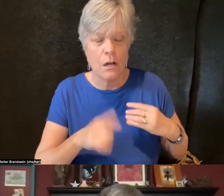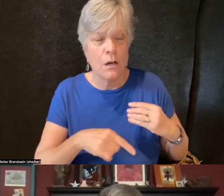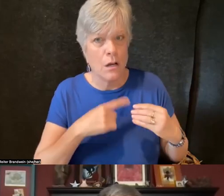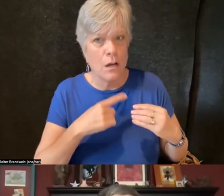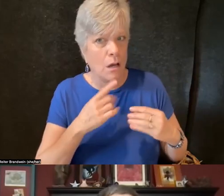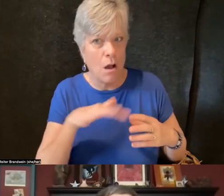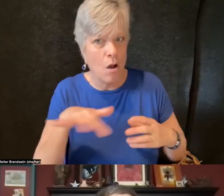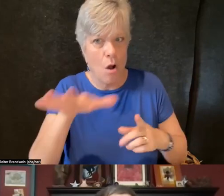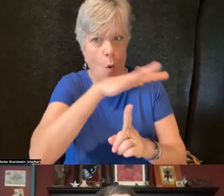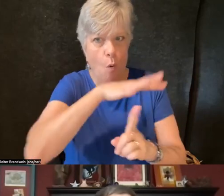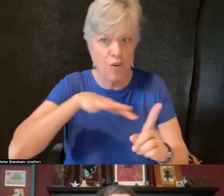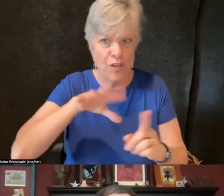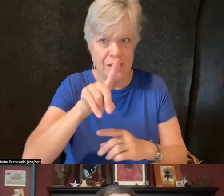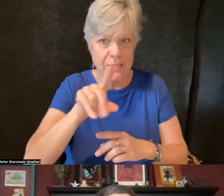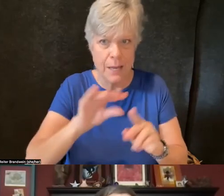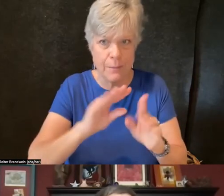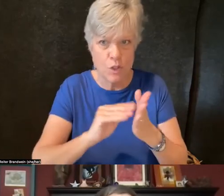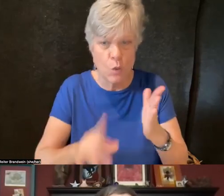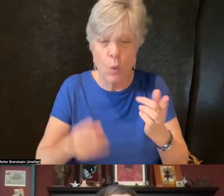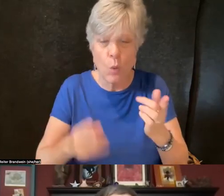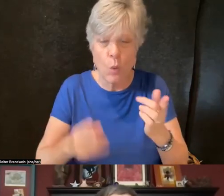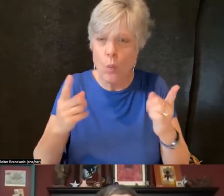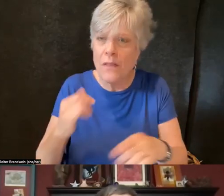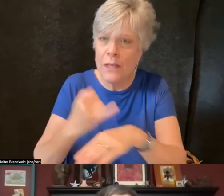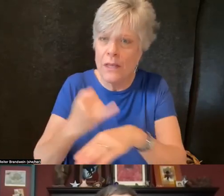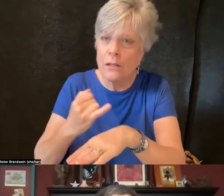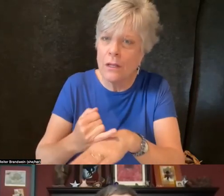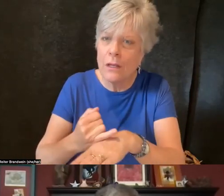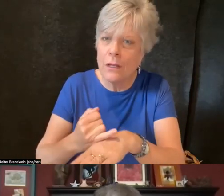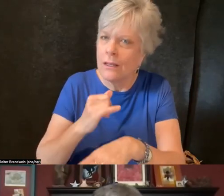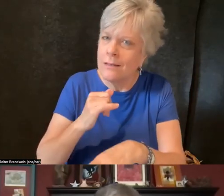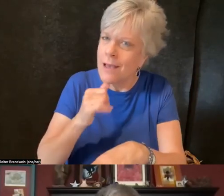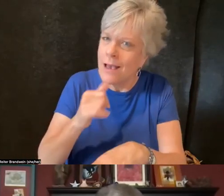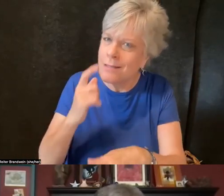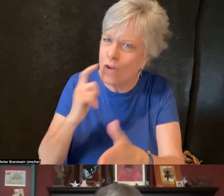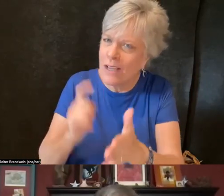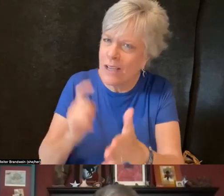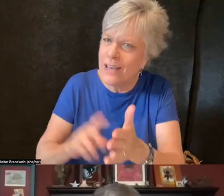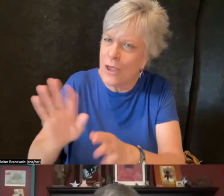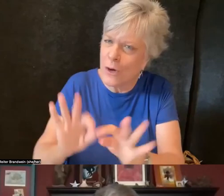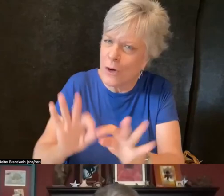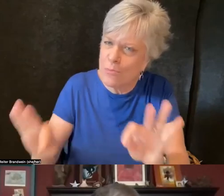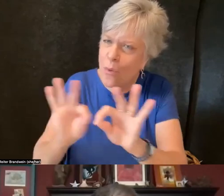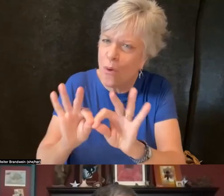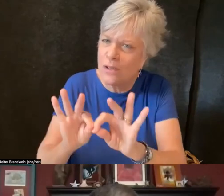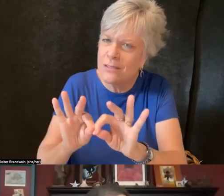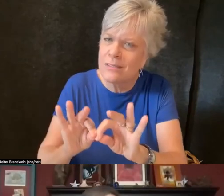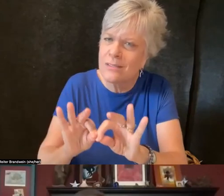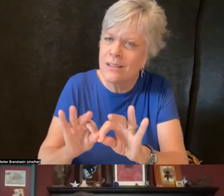to recognize their importance and place in our campus community.